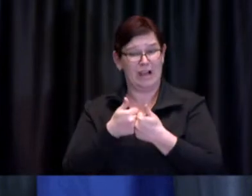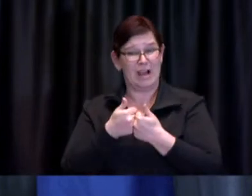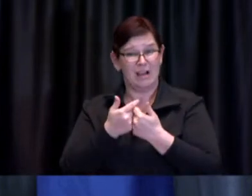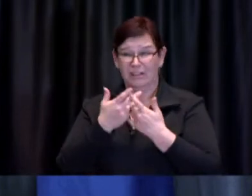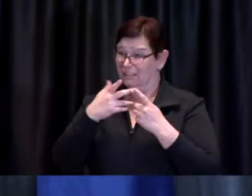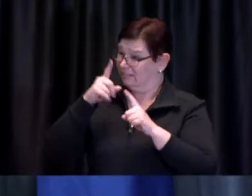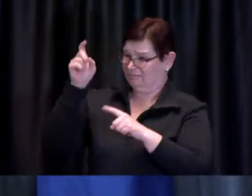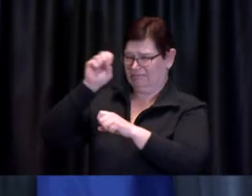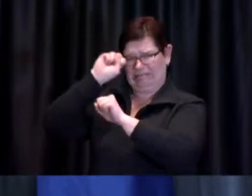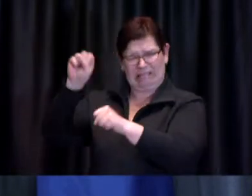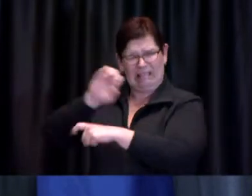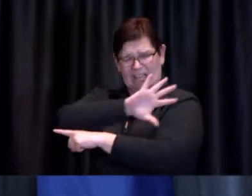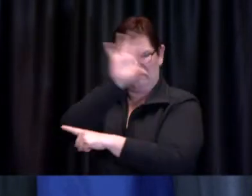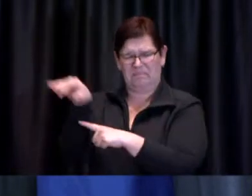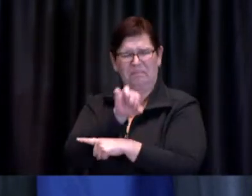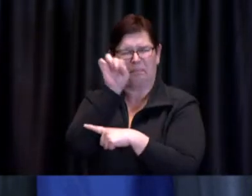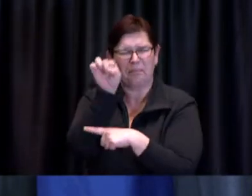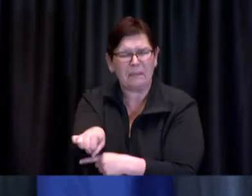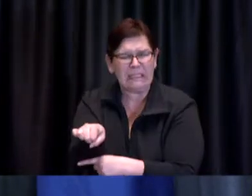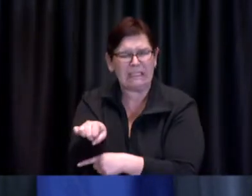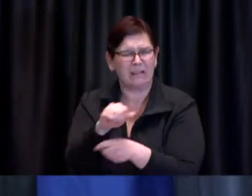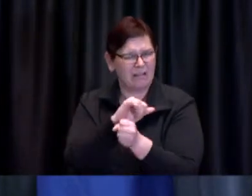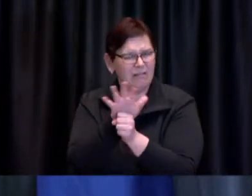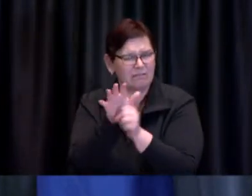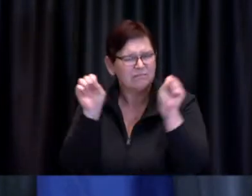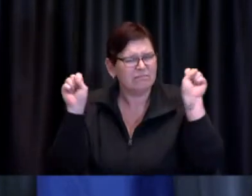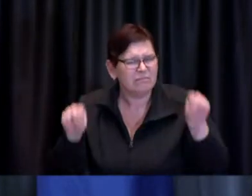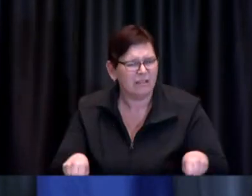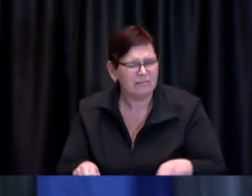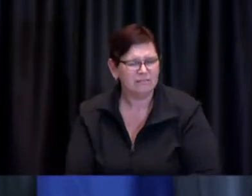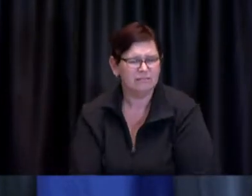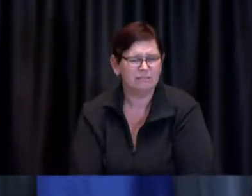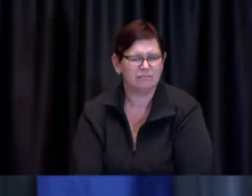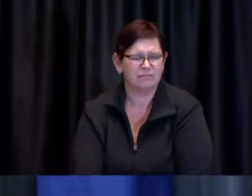With that I'll now hand it over to Lawvin for the question for you.